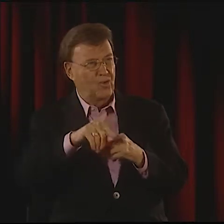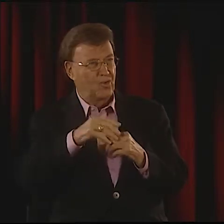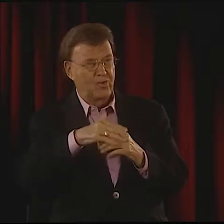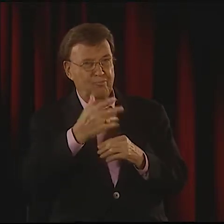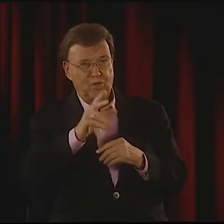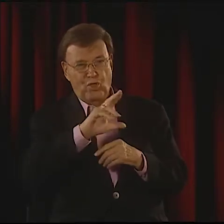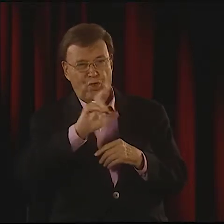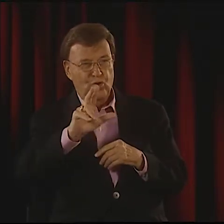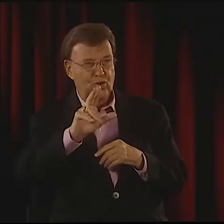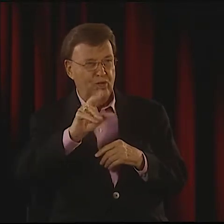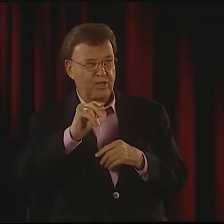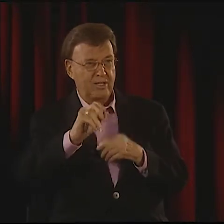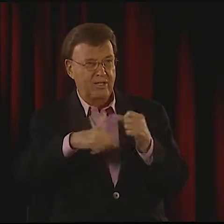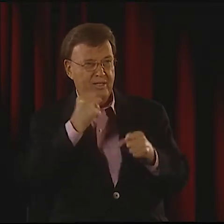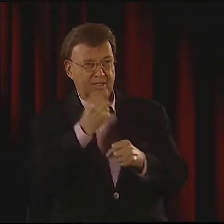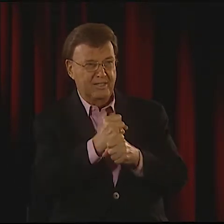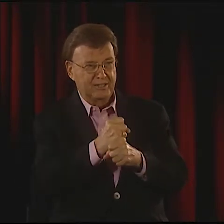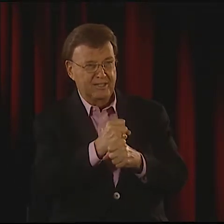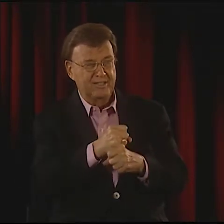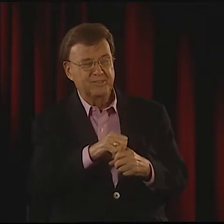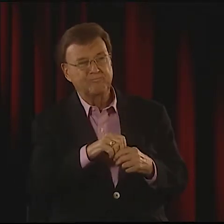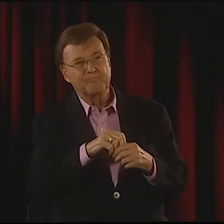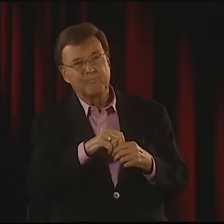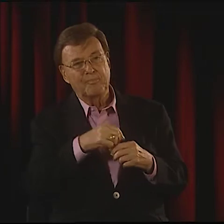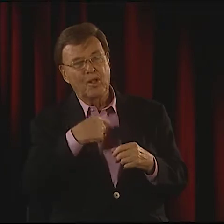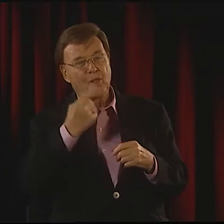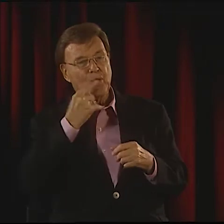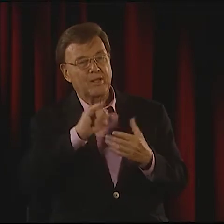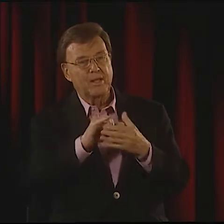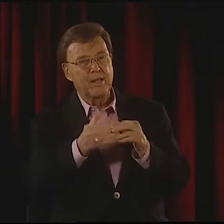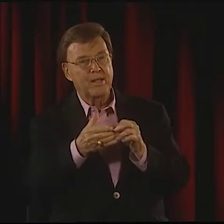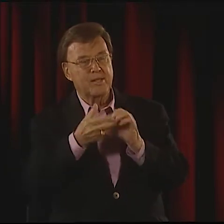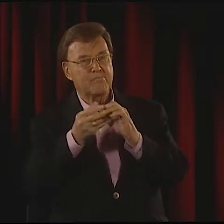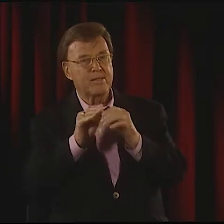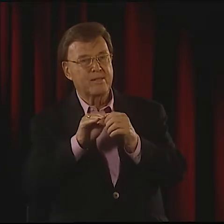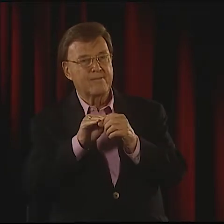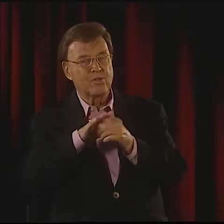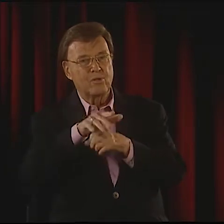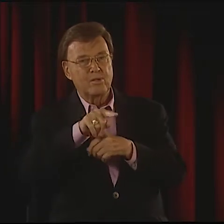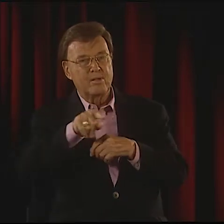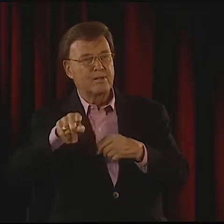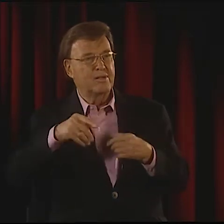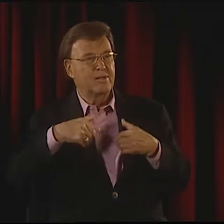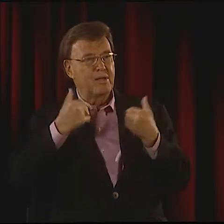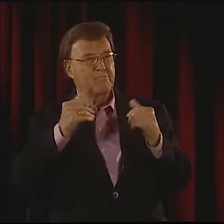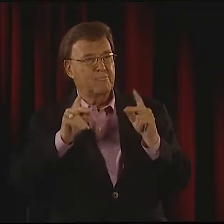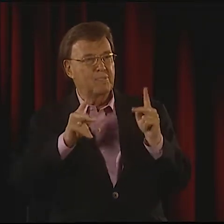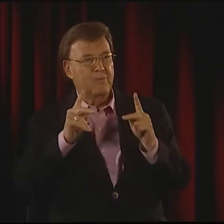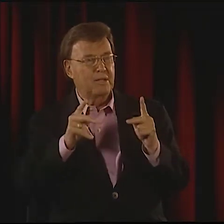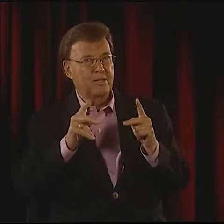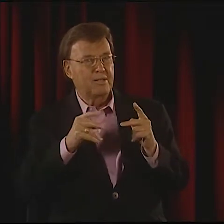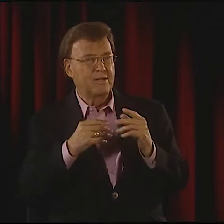AND YOU KNOW I WAS AT NTD FOR MORE THAN 30 YEARS. I THINK THAT I'VE INFLUENCED MANY YOUNG PEOPLE WHO CAME TO OUR WORKSHOPS.